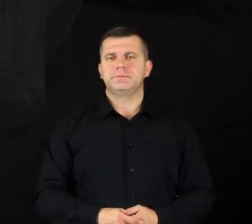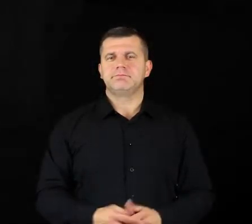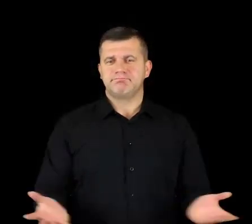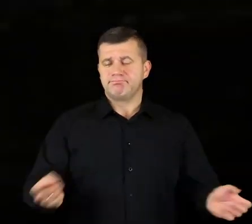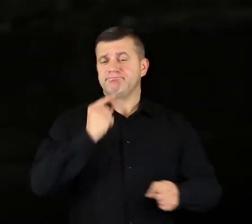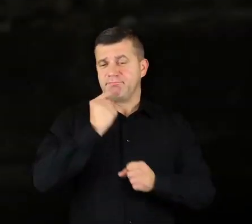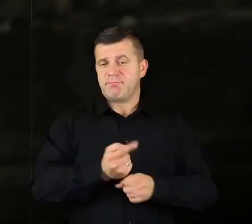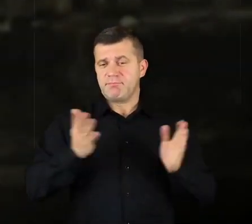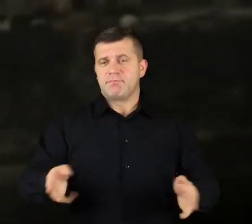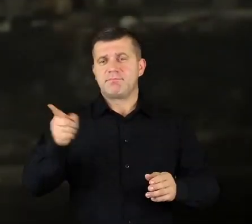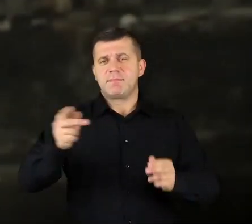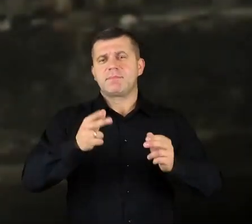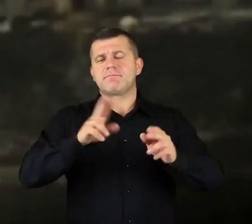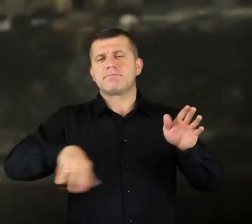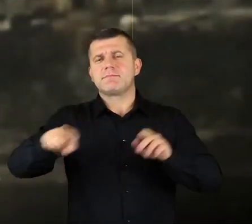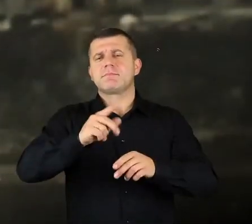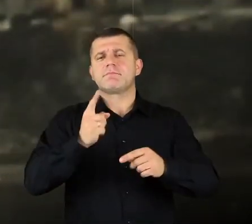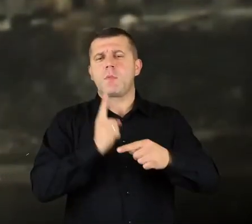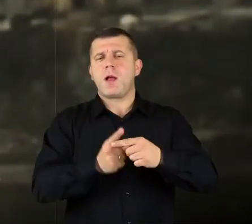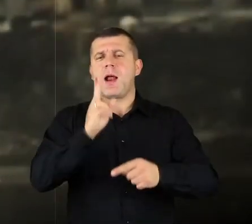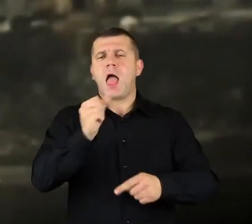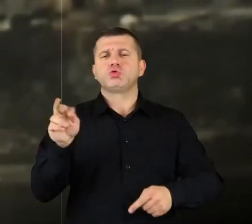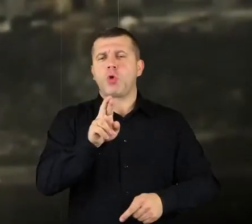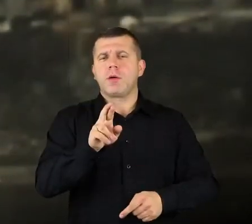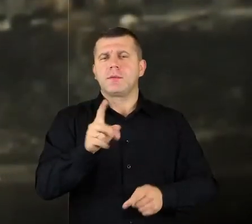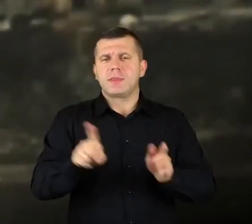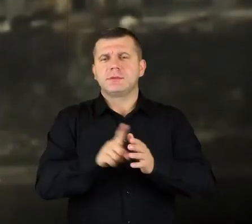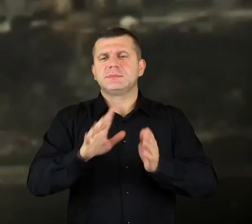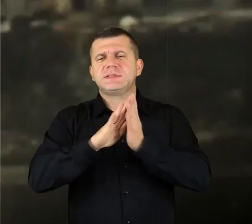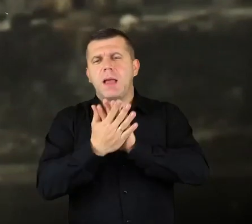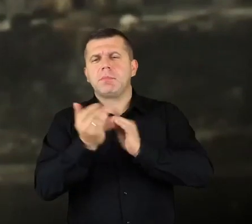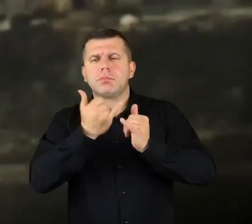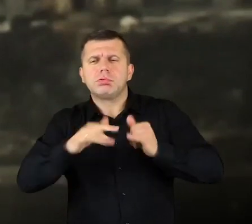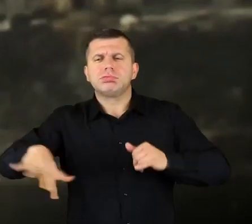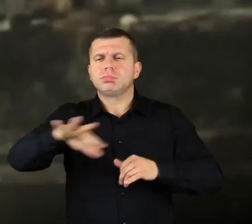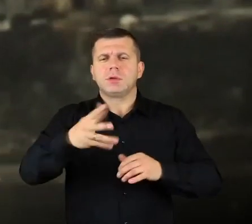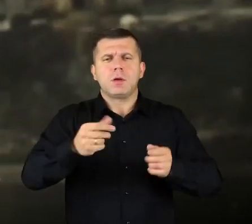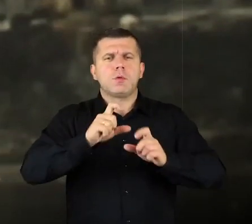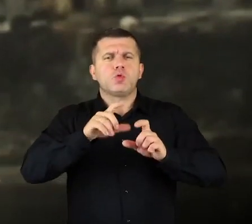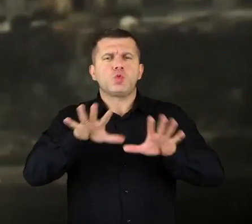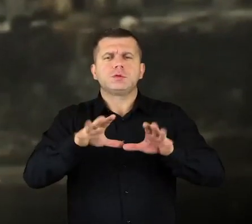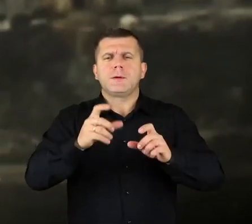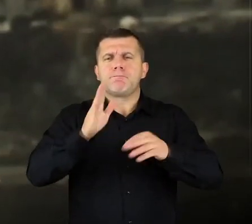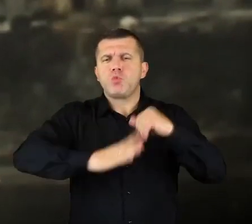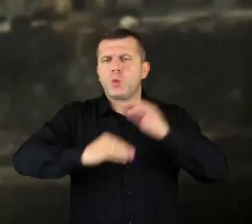Definitely the monastery, well, and all the landmarks “downhill” in Czerwińsk, that unfortunately are underappreciated. There are houses,